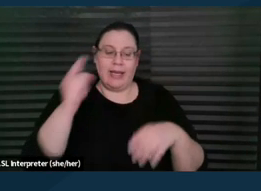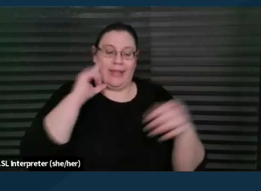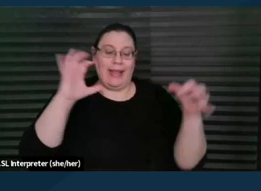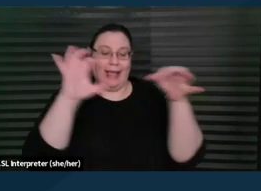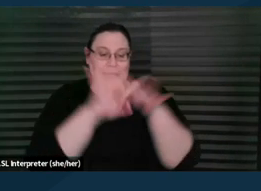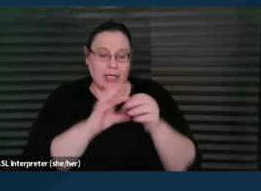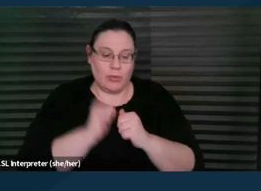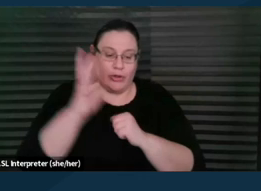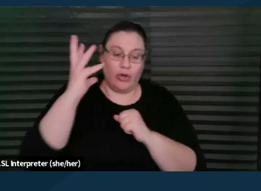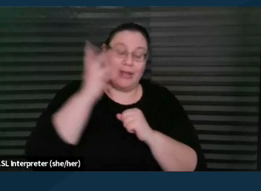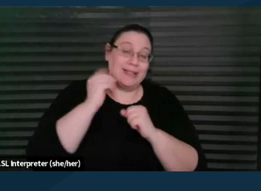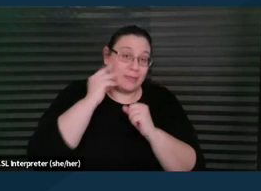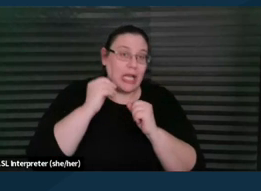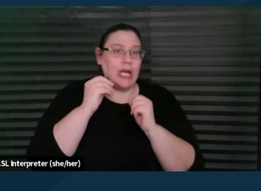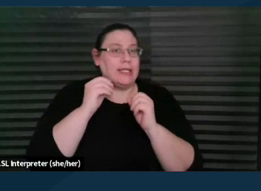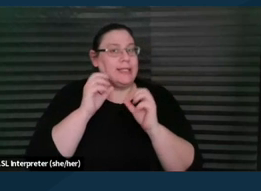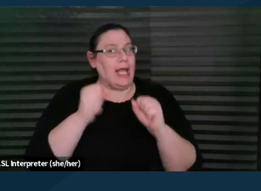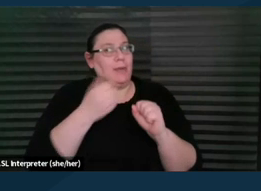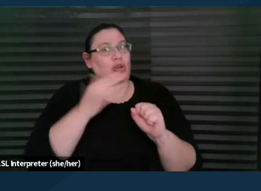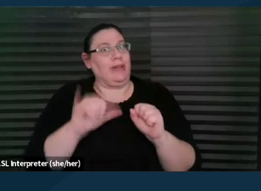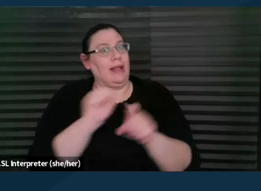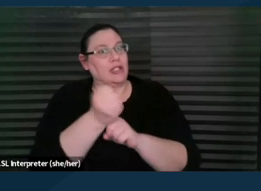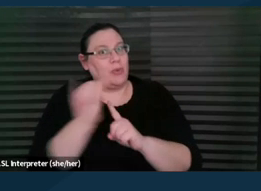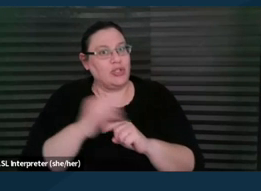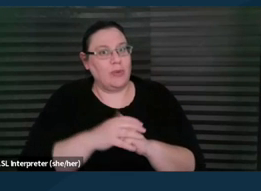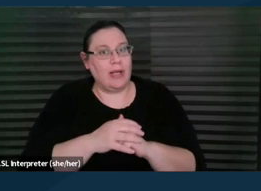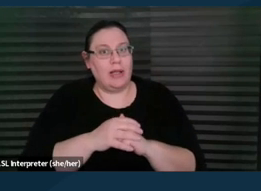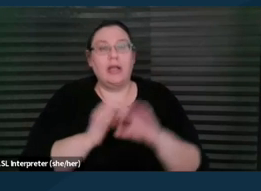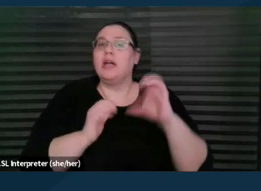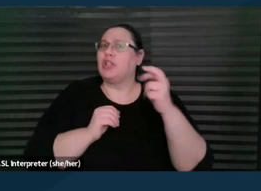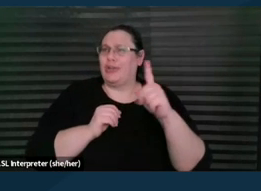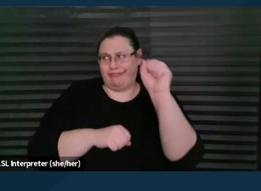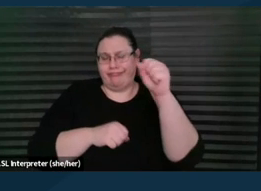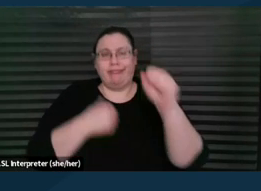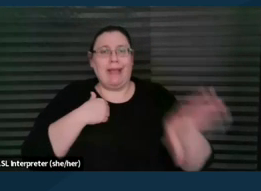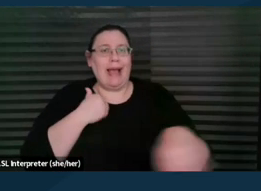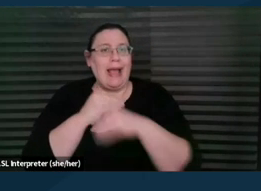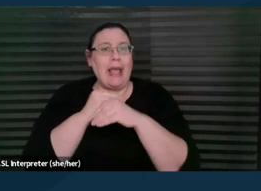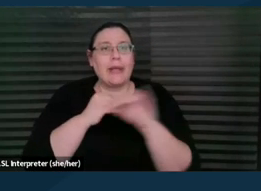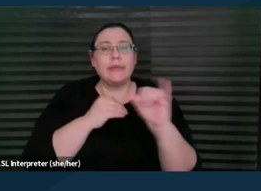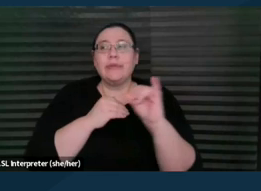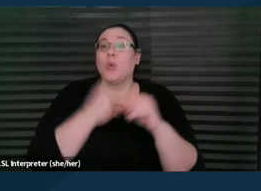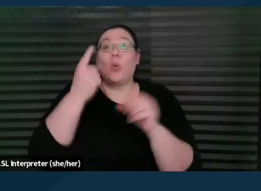can often be good in that situation. Yeah, and I would just add to that that one strategy I find helpful